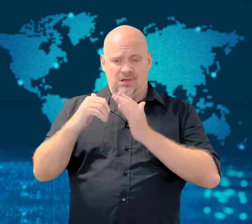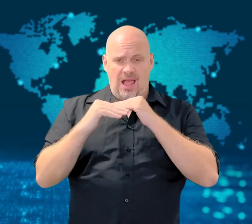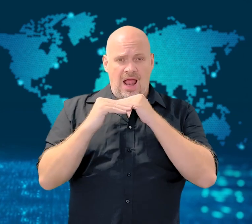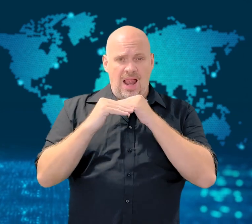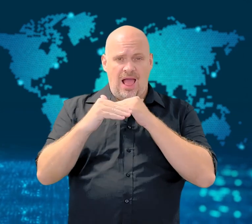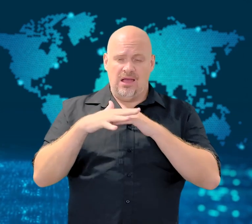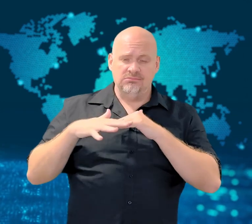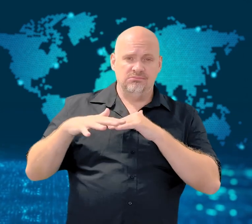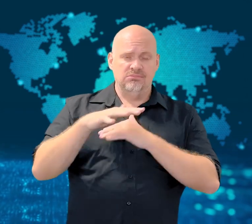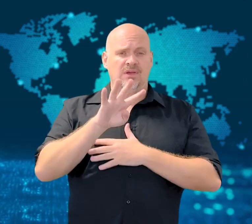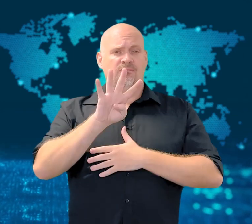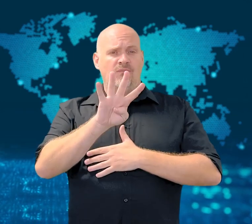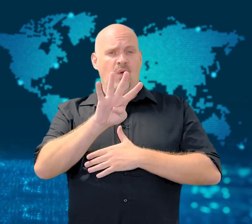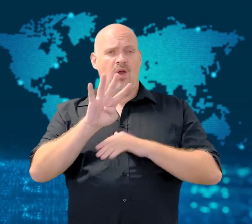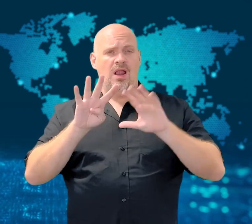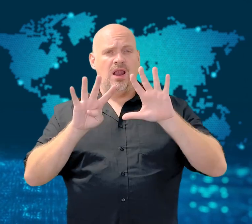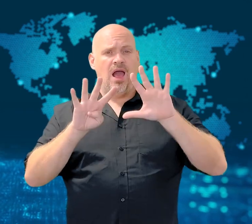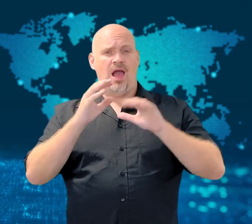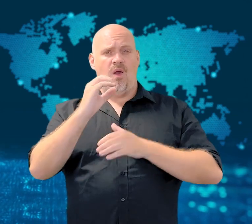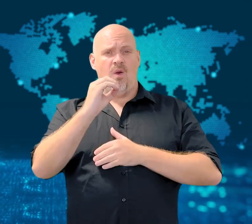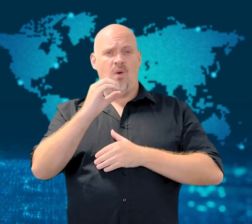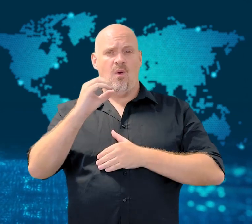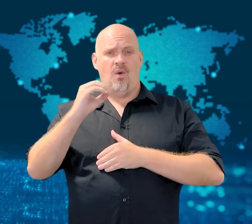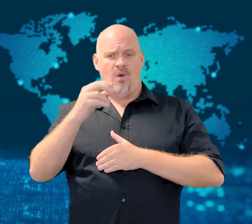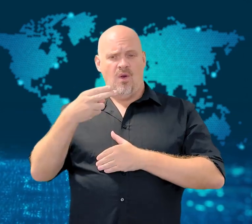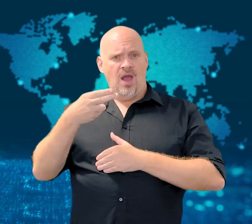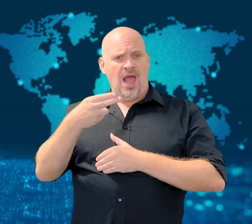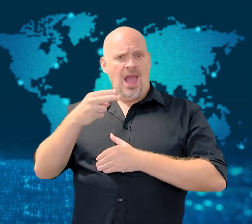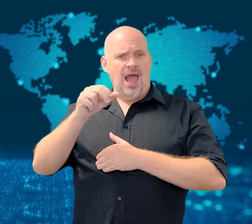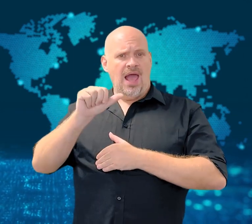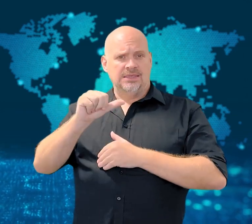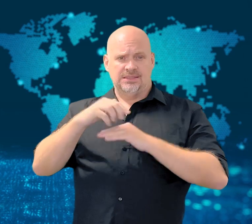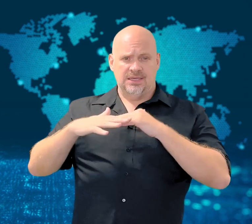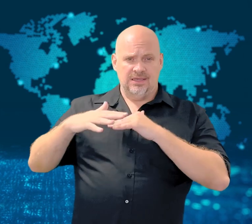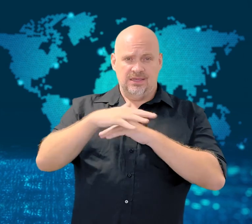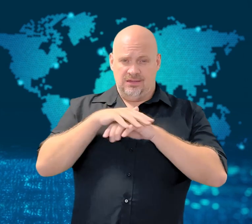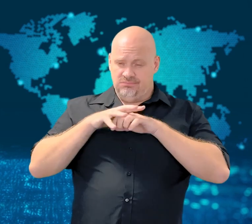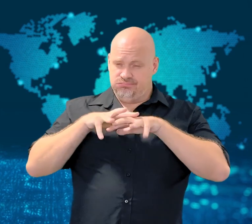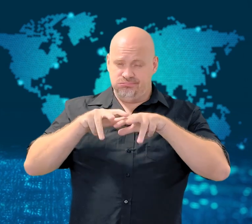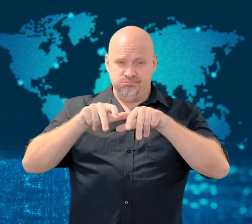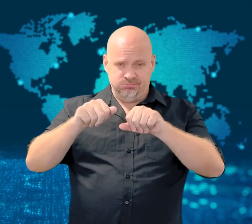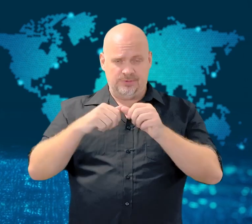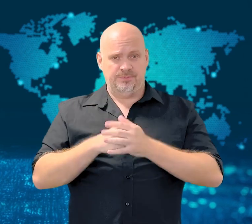It destroyed about 4,900 hectares of land.